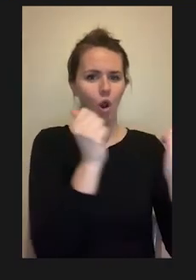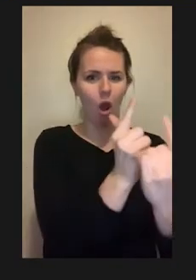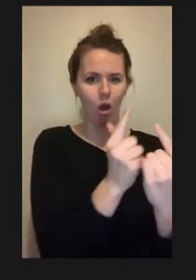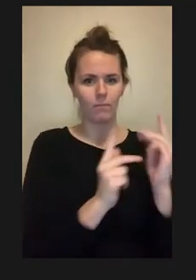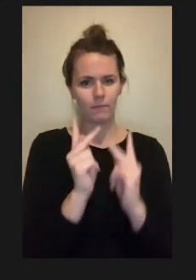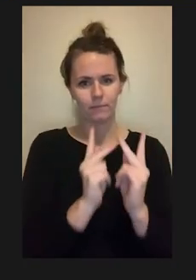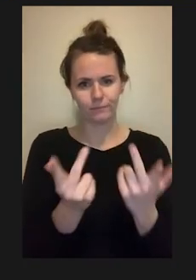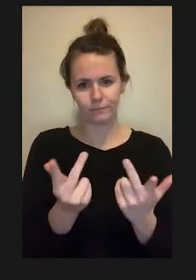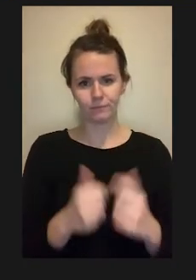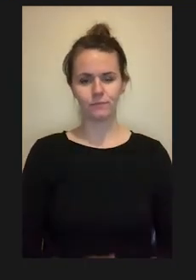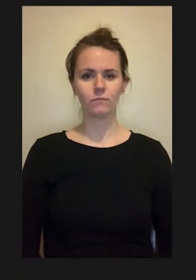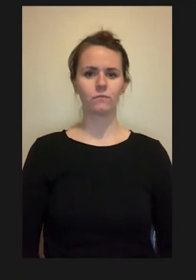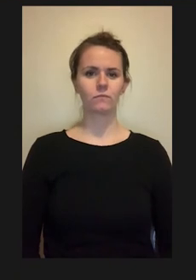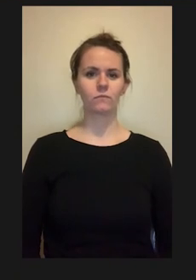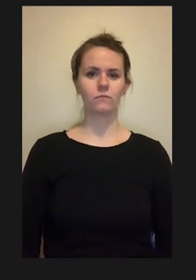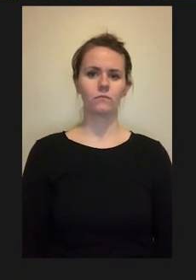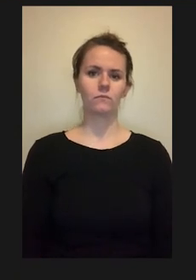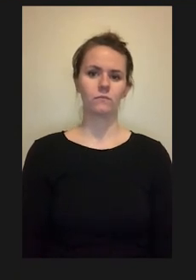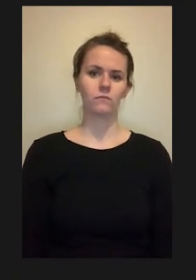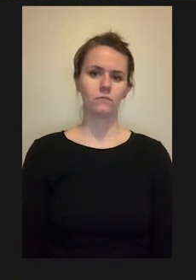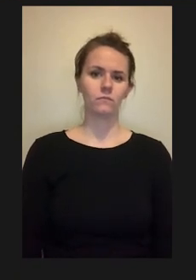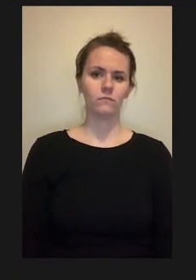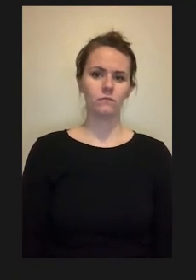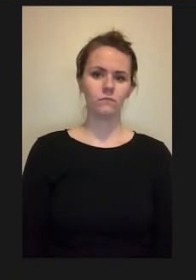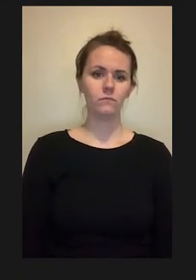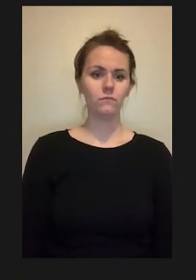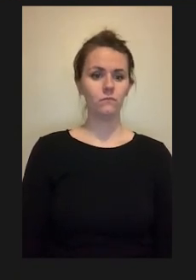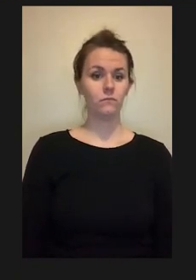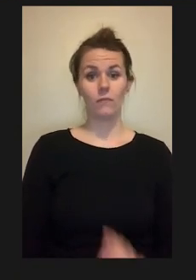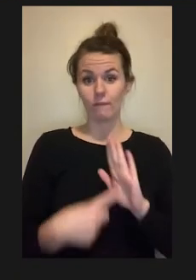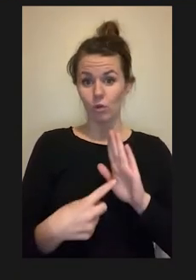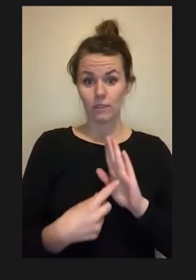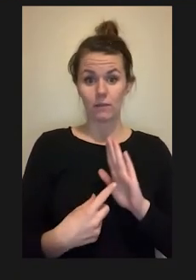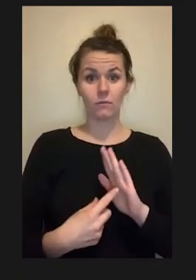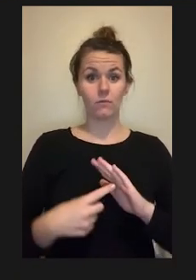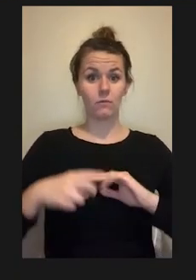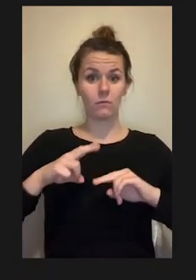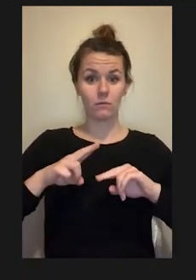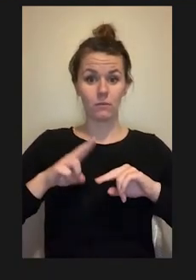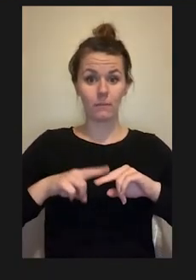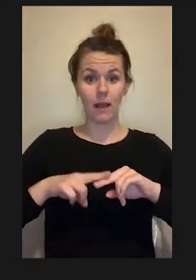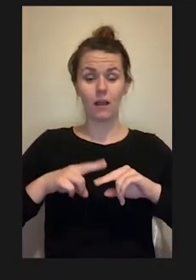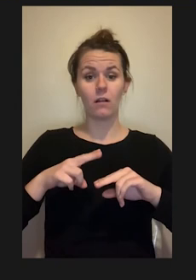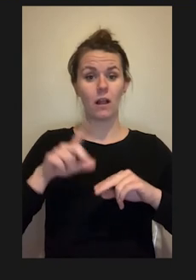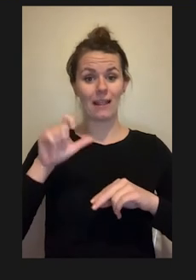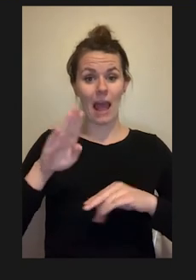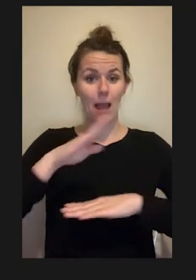person with a disability; whereas height adjustable lab benches really benefit everyone.